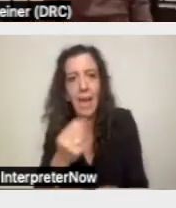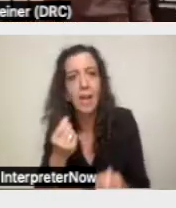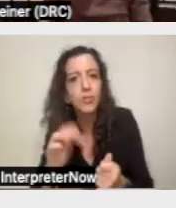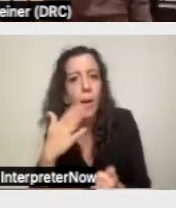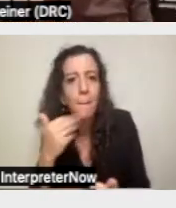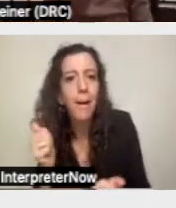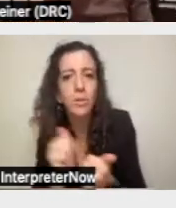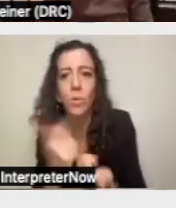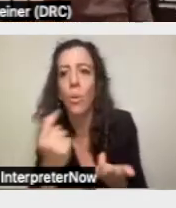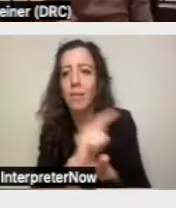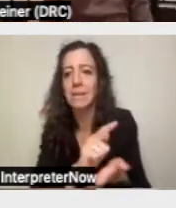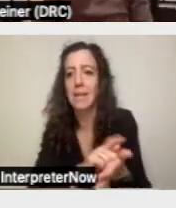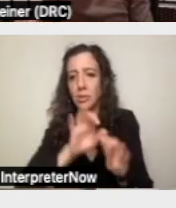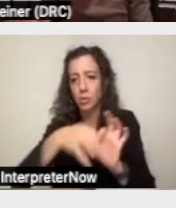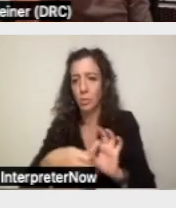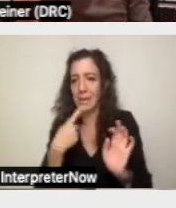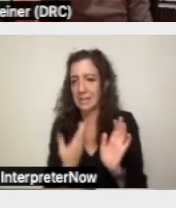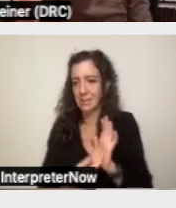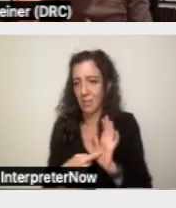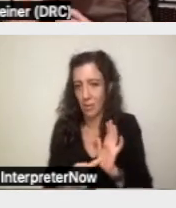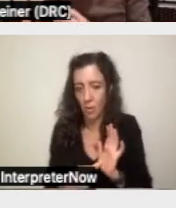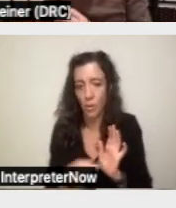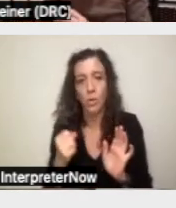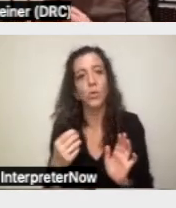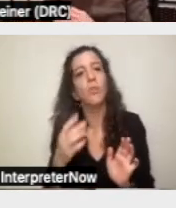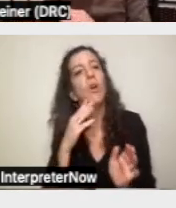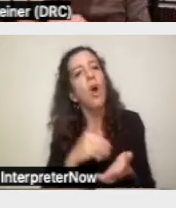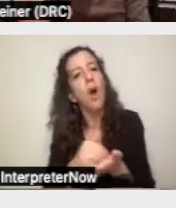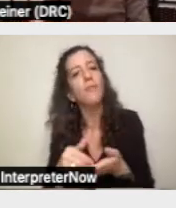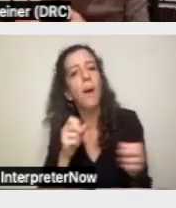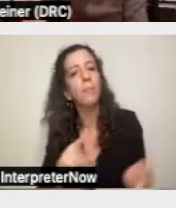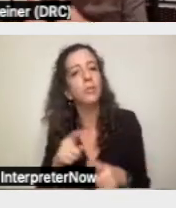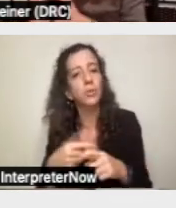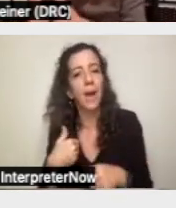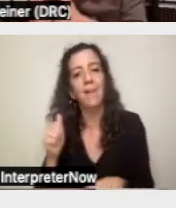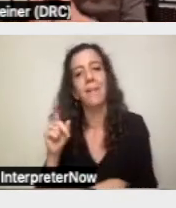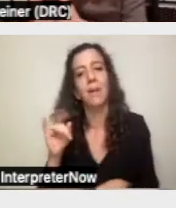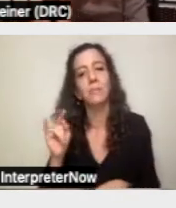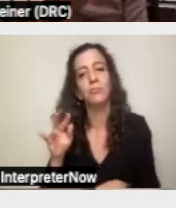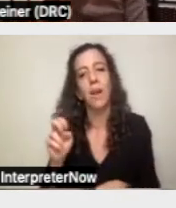in front of you. While there's opportunity to get administrative law judges or if you're inclined to take cases